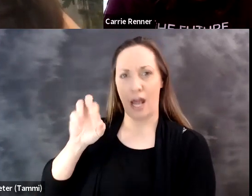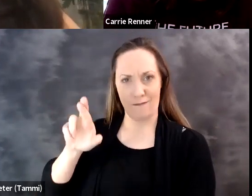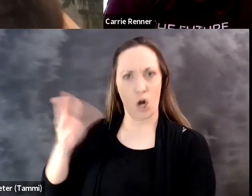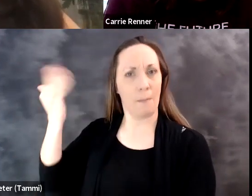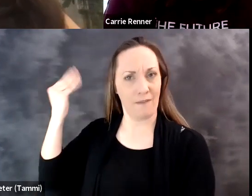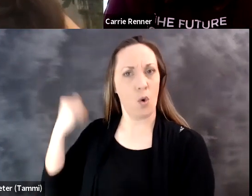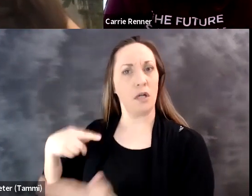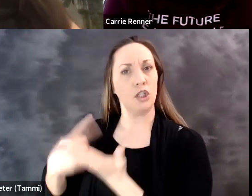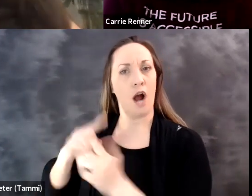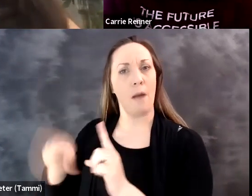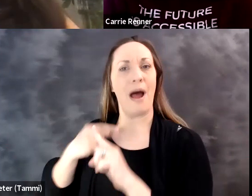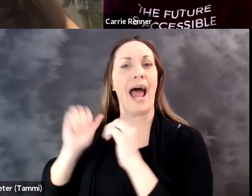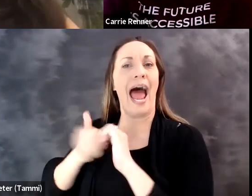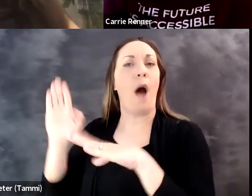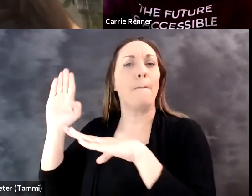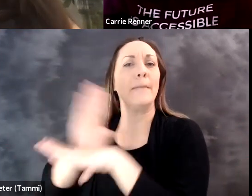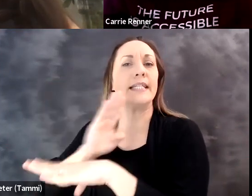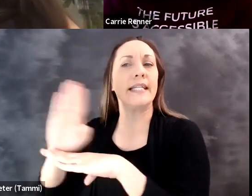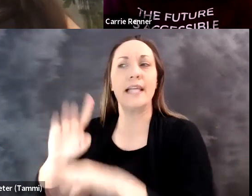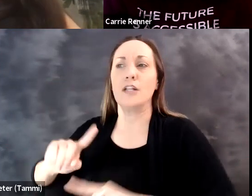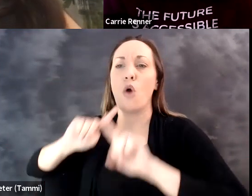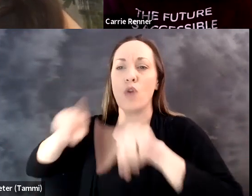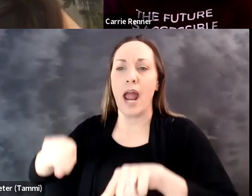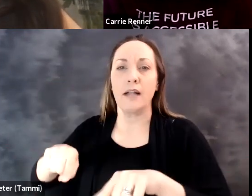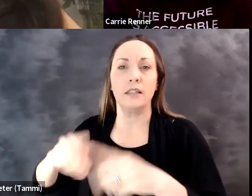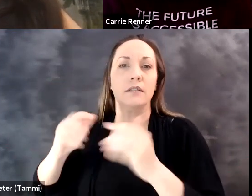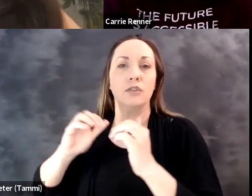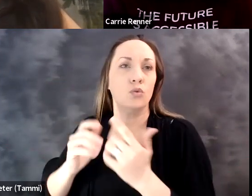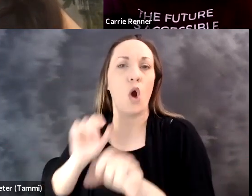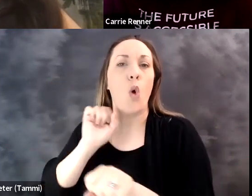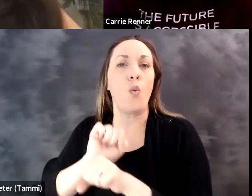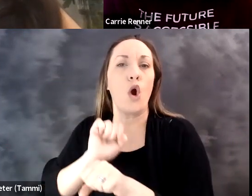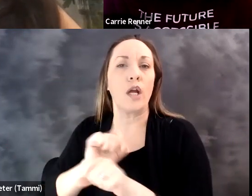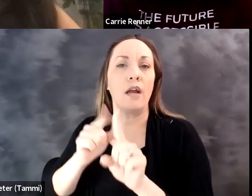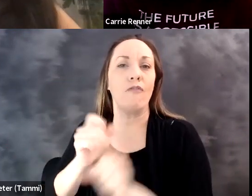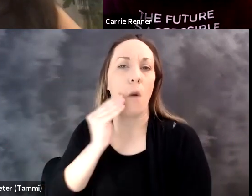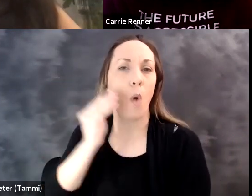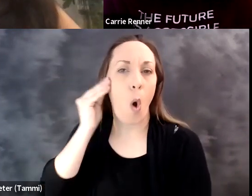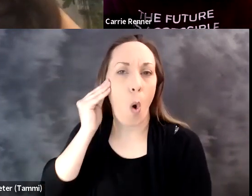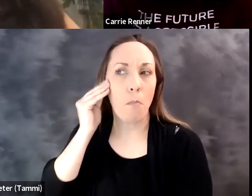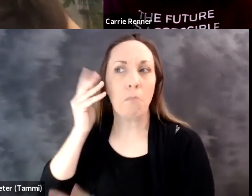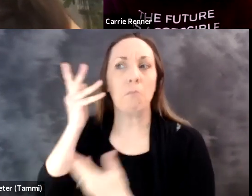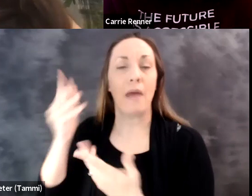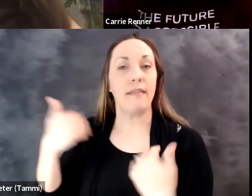So, Jenny, we just heard Jennifer earlier on speak about how, you know,